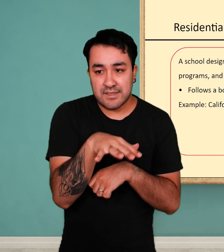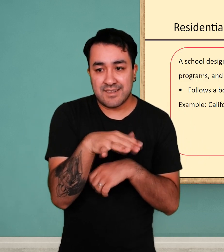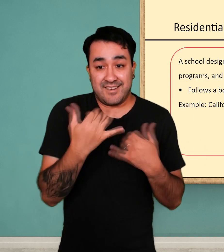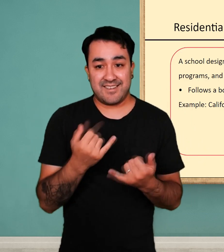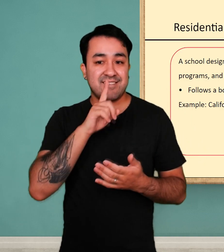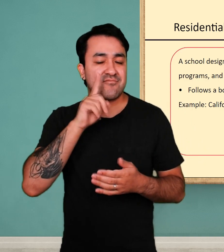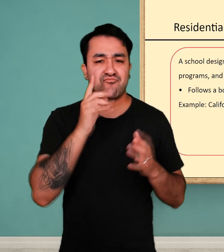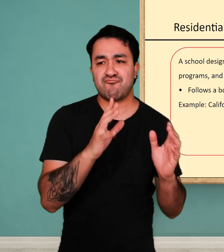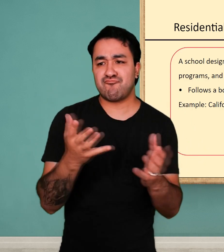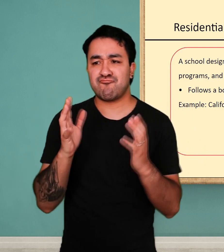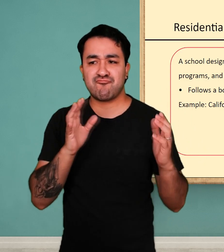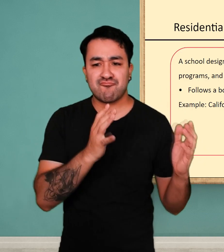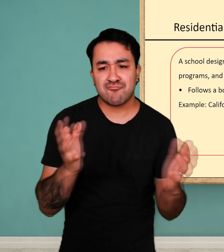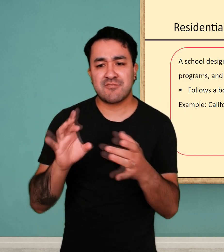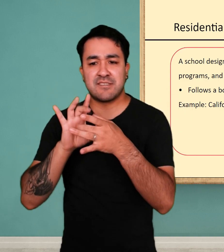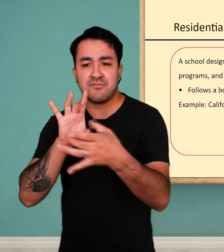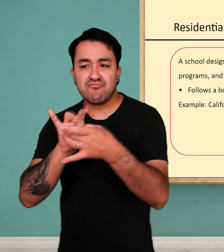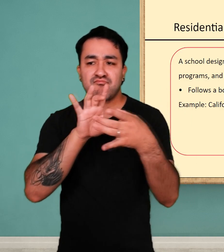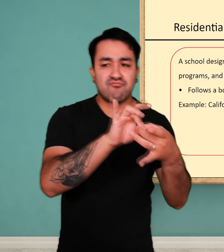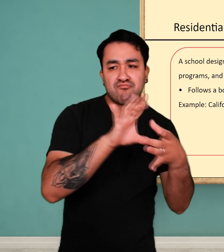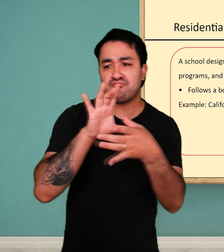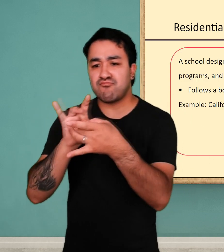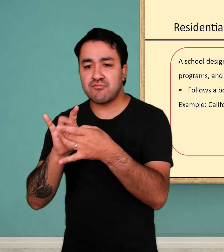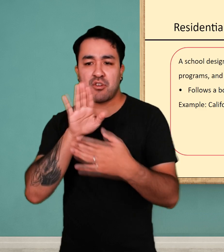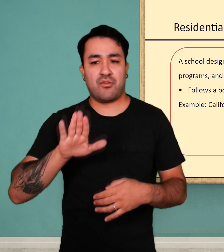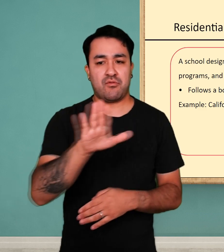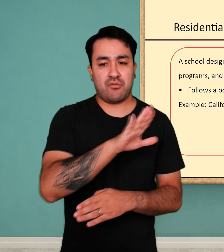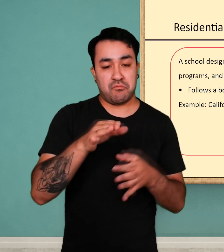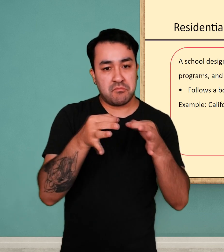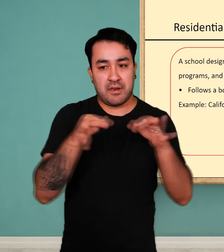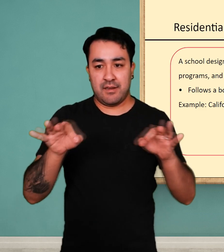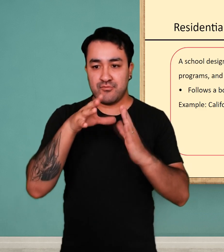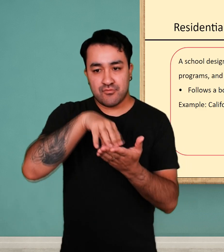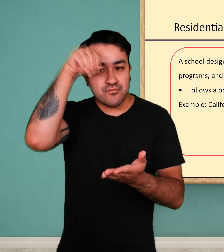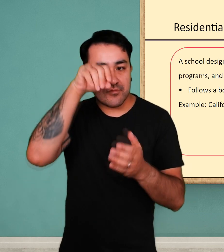importance of residential schools as developers of Deaf Culture and American Sign Language.